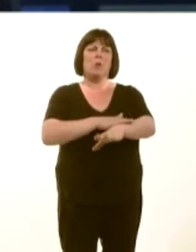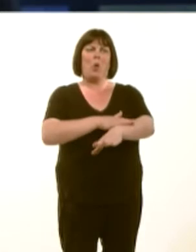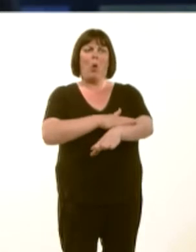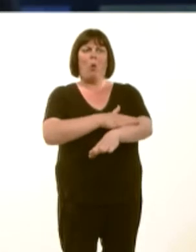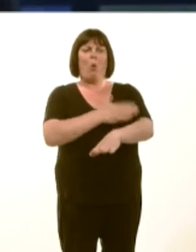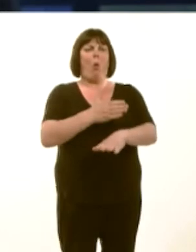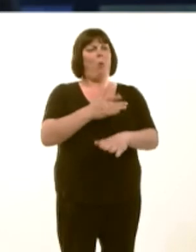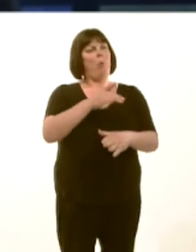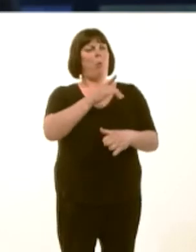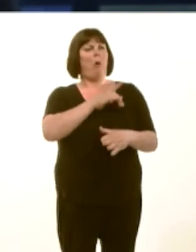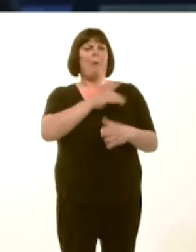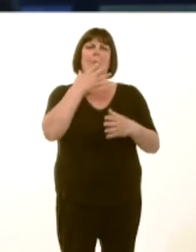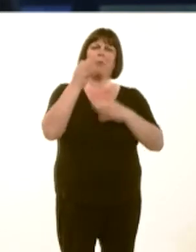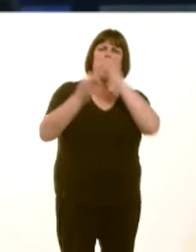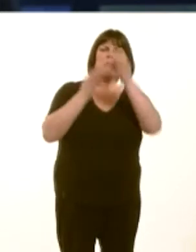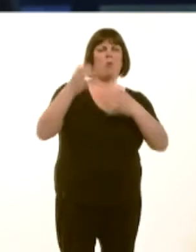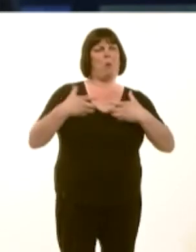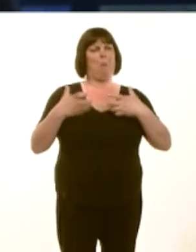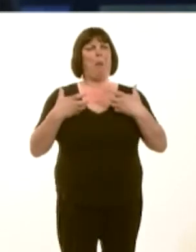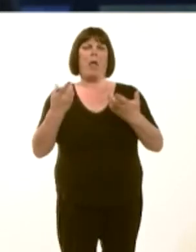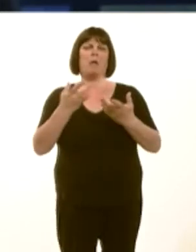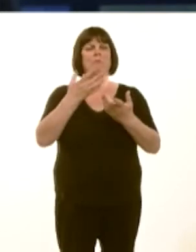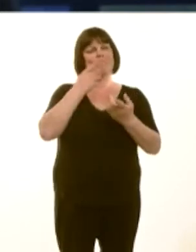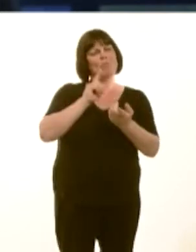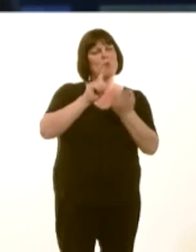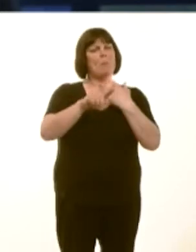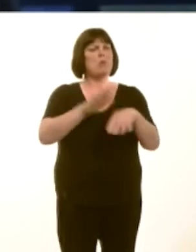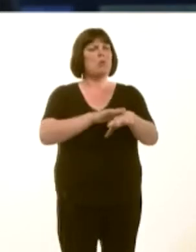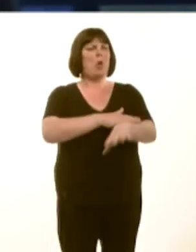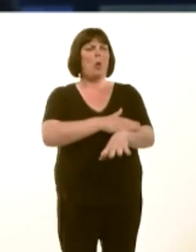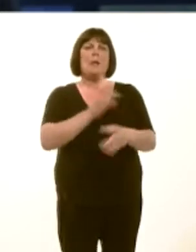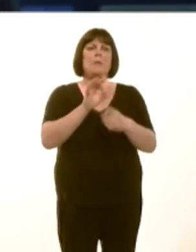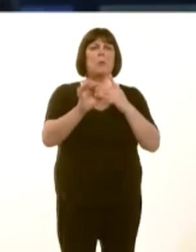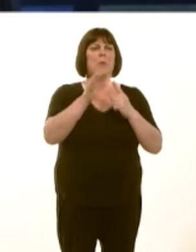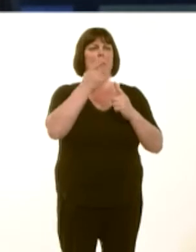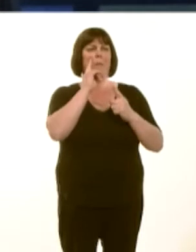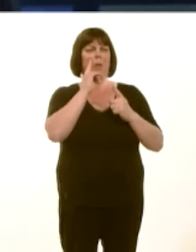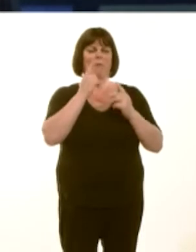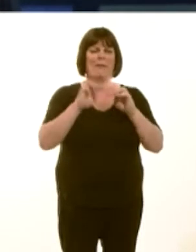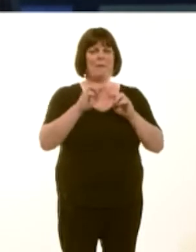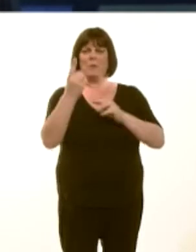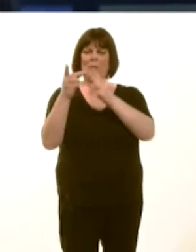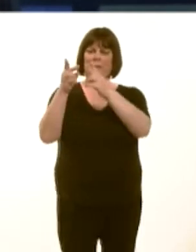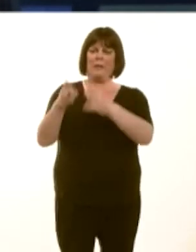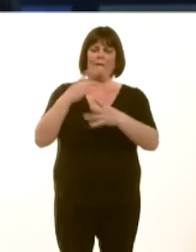For those coming to terms with the death of a loved one, perhaps particularly, those delays are simply agonising.